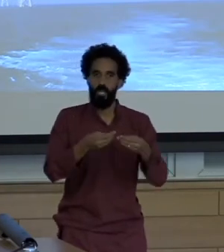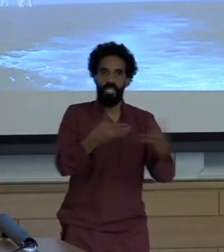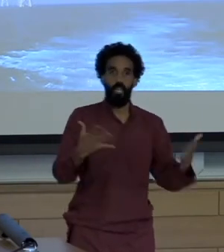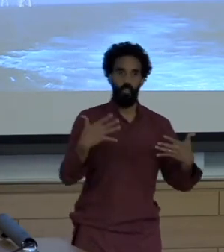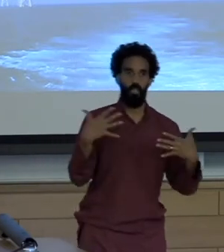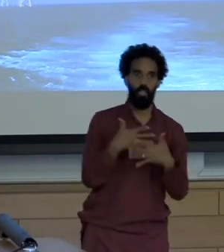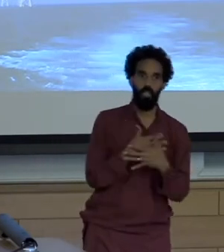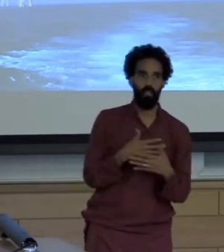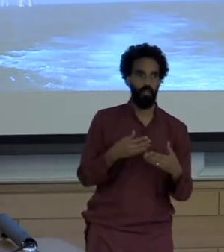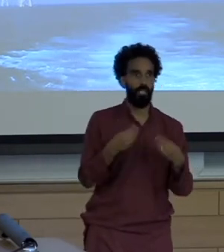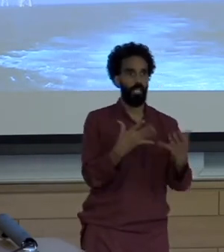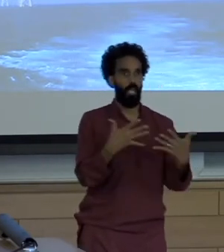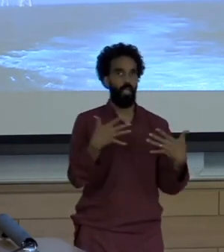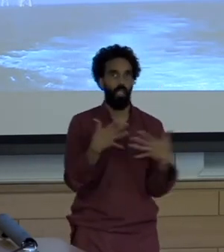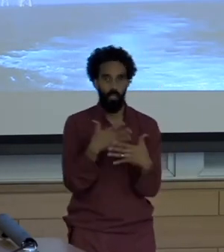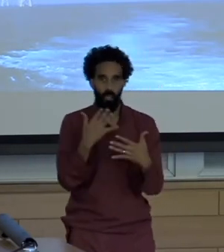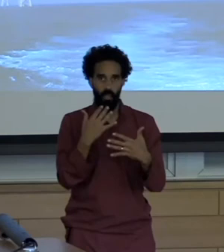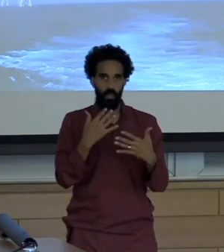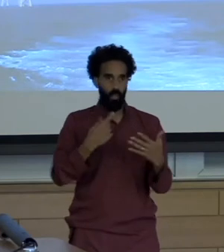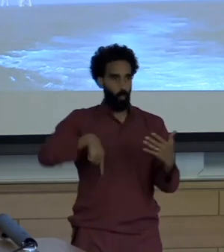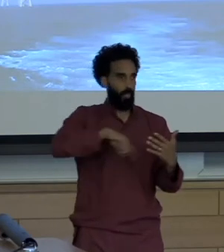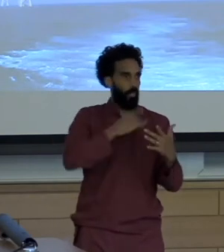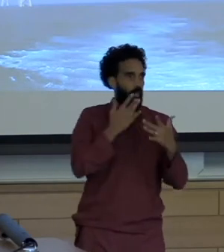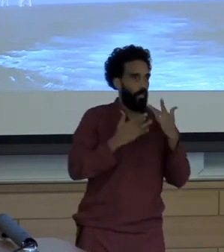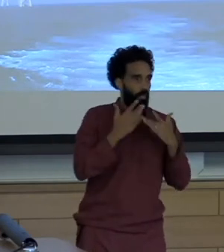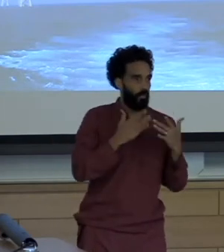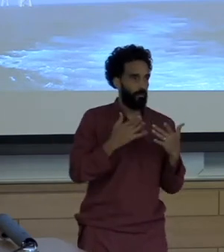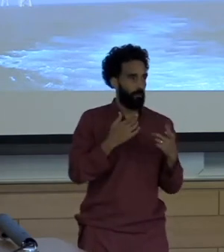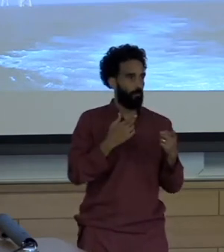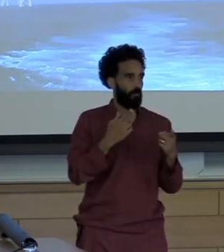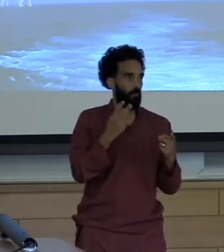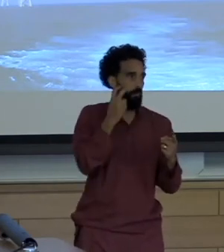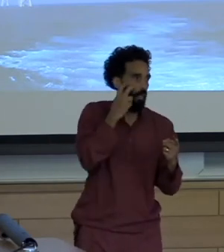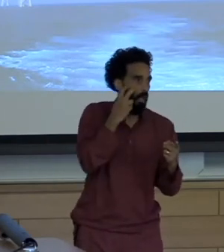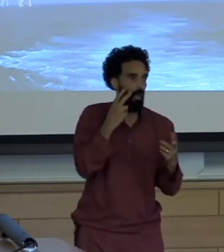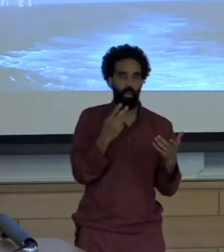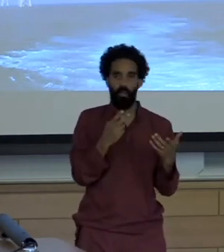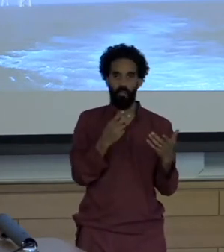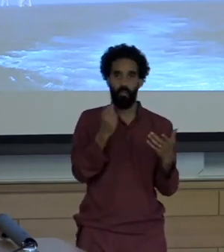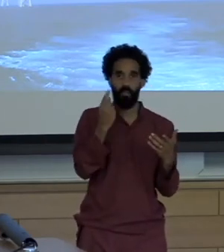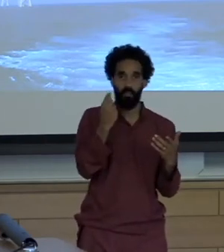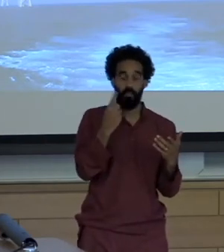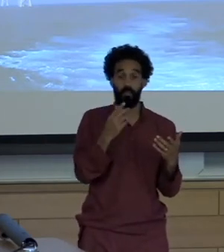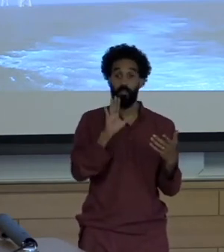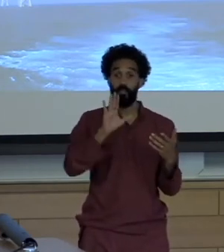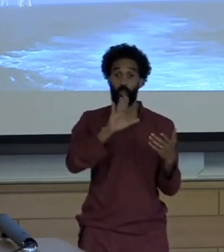the fear of the dark the Fear that the blue light flicker of your cellphone will go dead